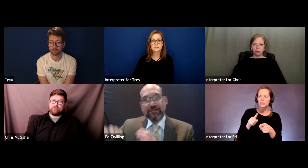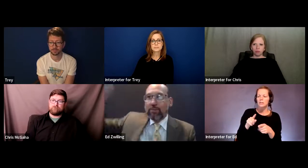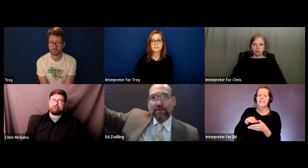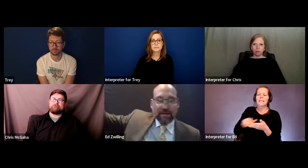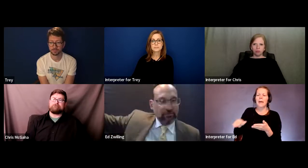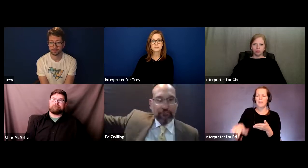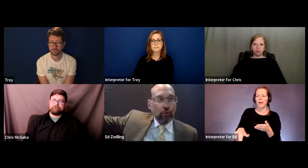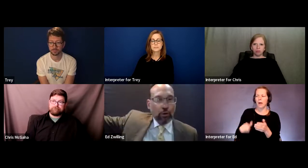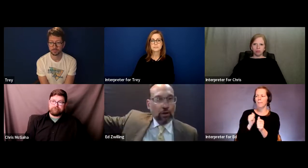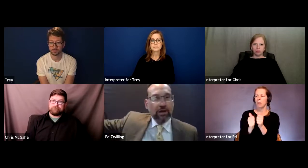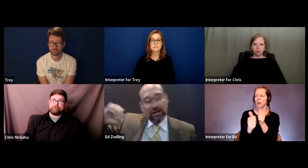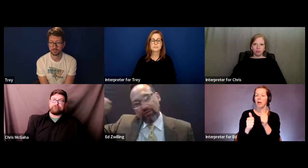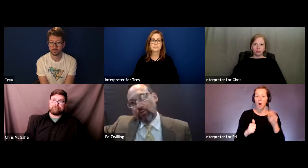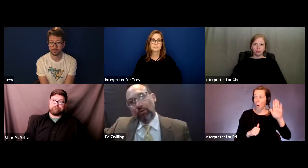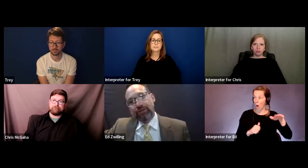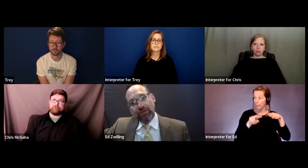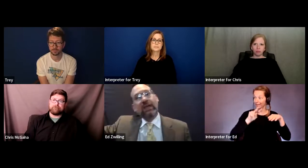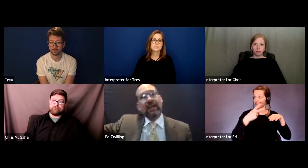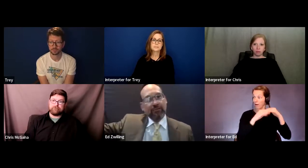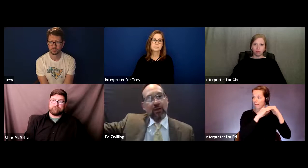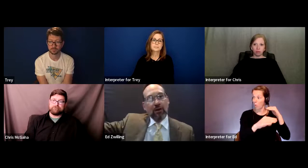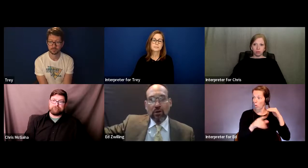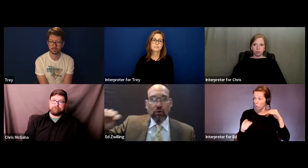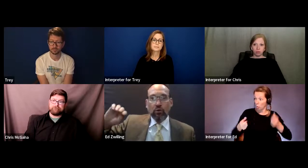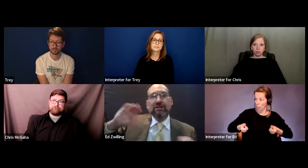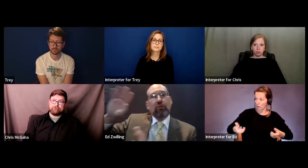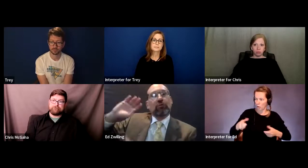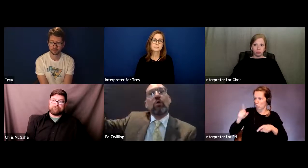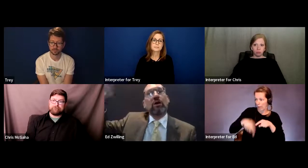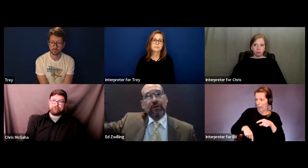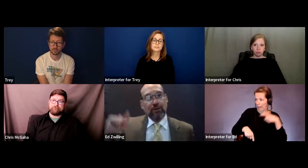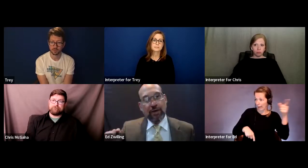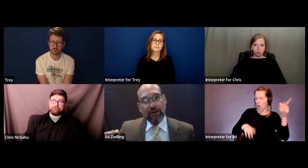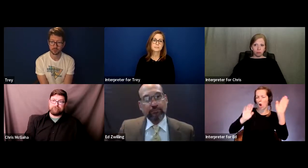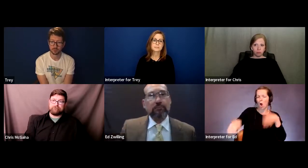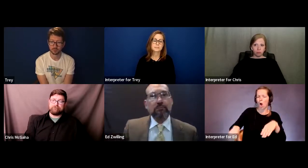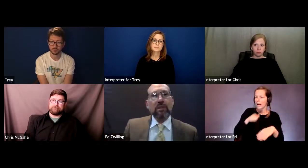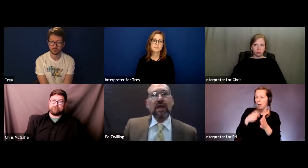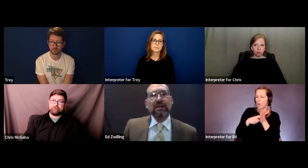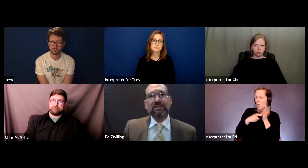Since it's up on the second floor and you're in a wheelchair and you can't get there, we just won't require you to do that.